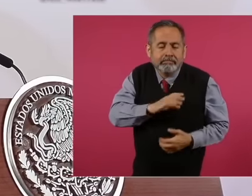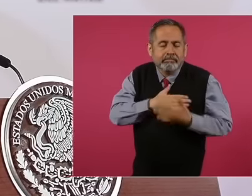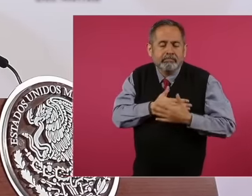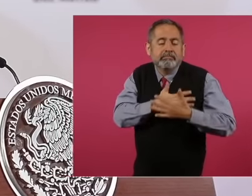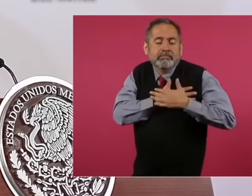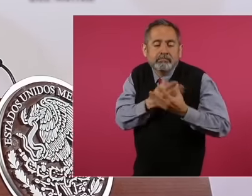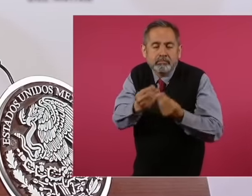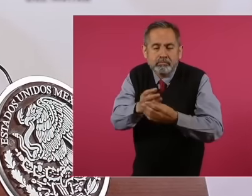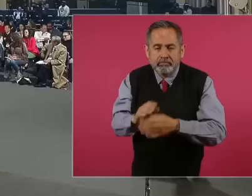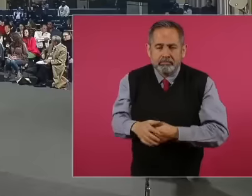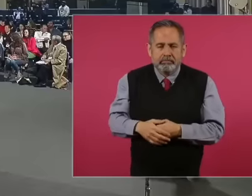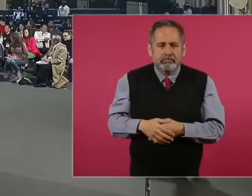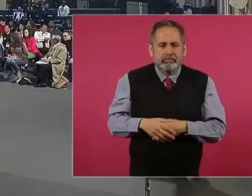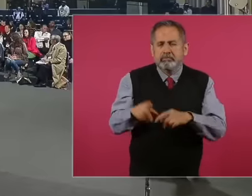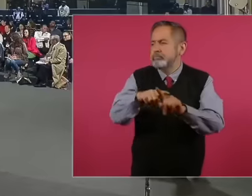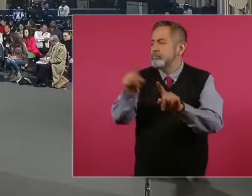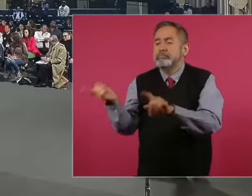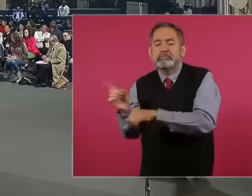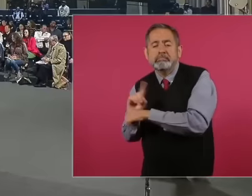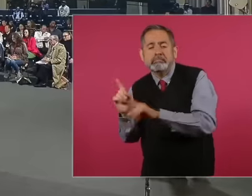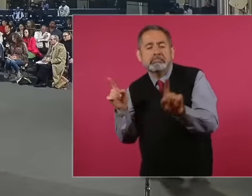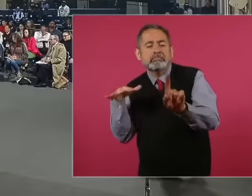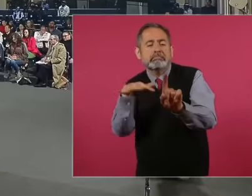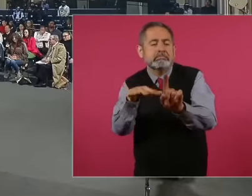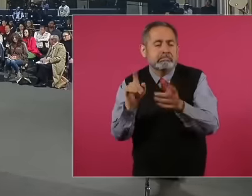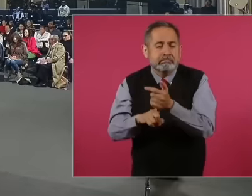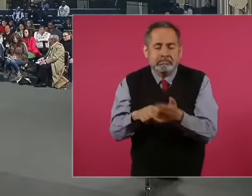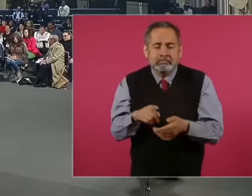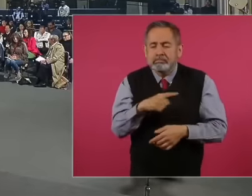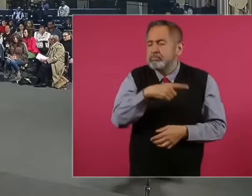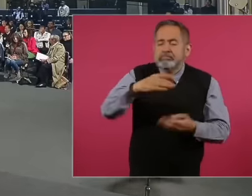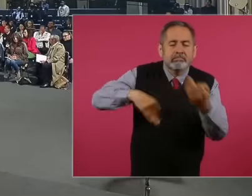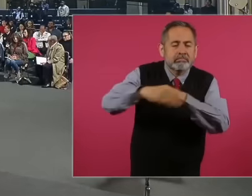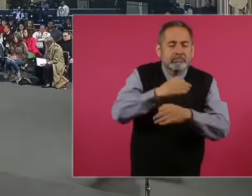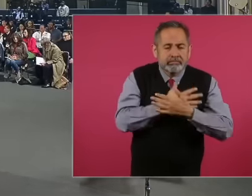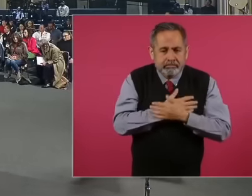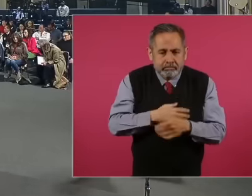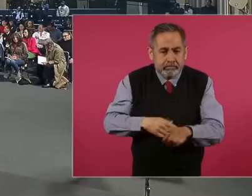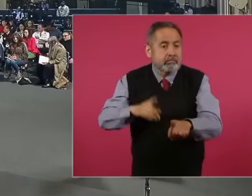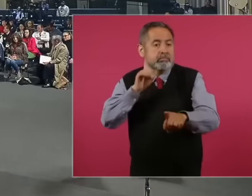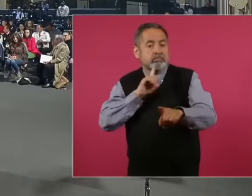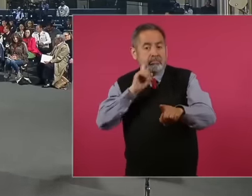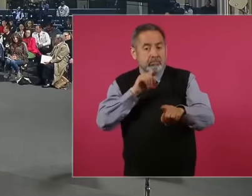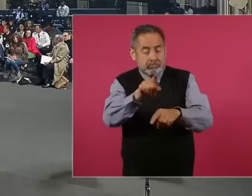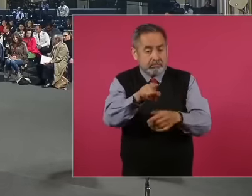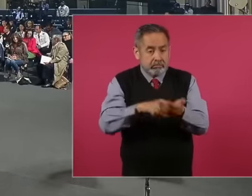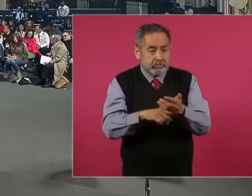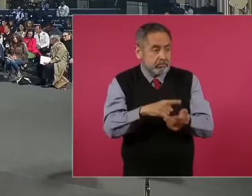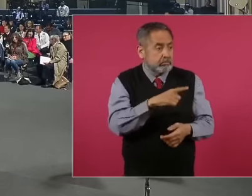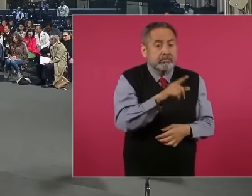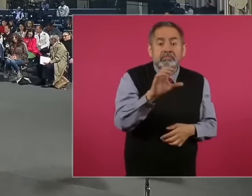please tell your followers, everyone, because just as you suggested that Claudio pay